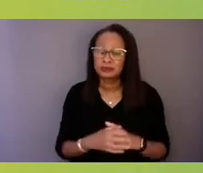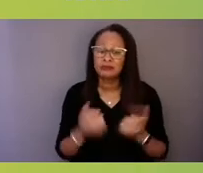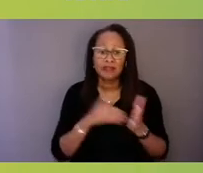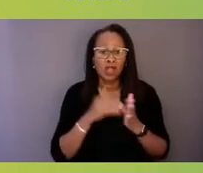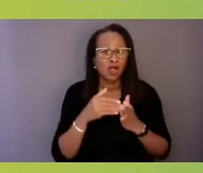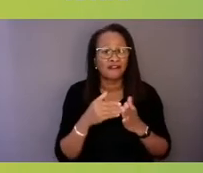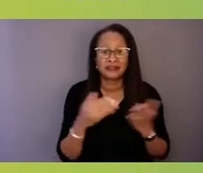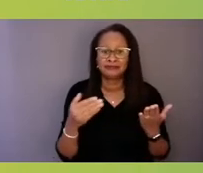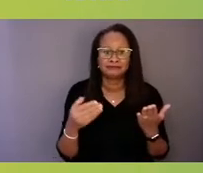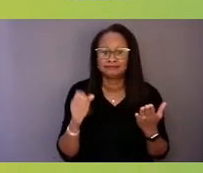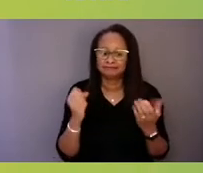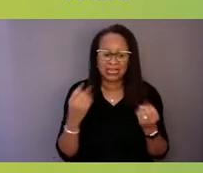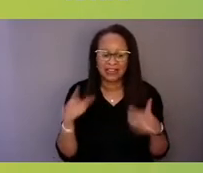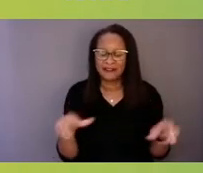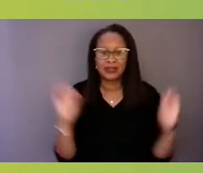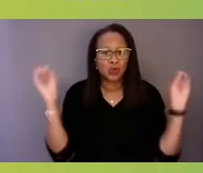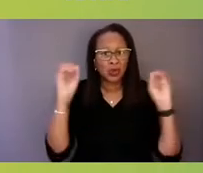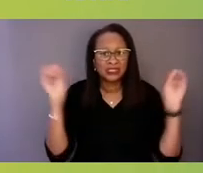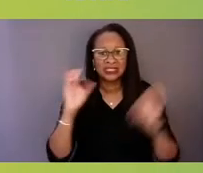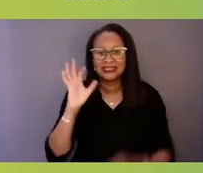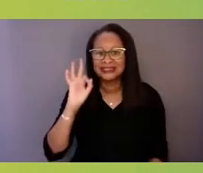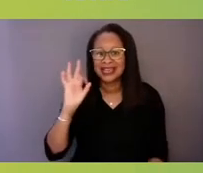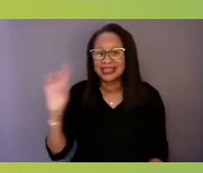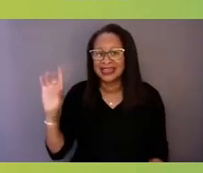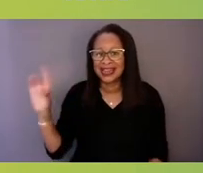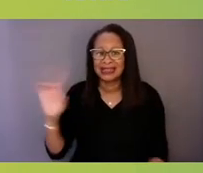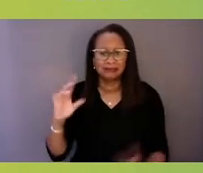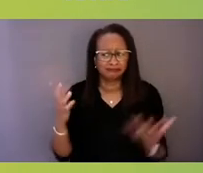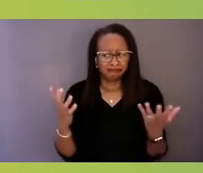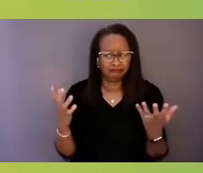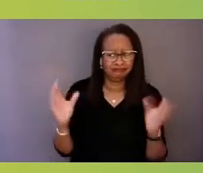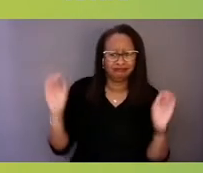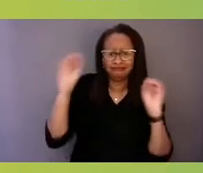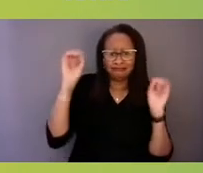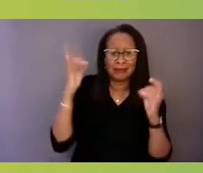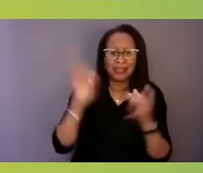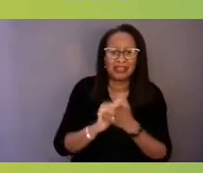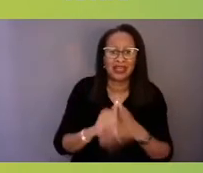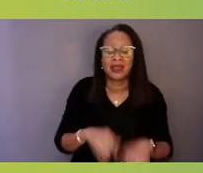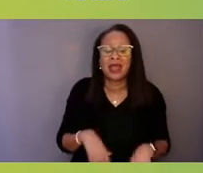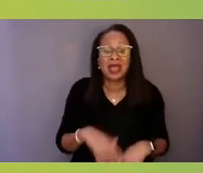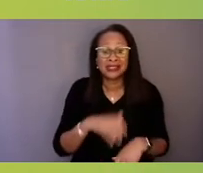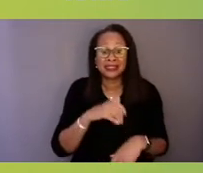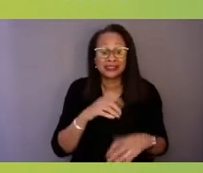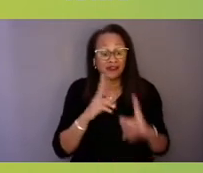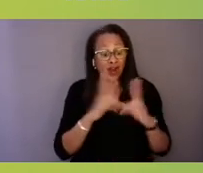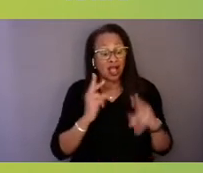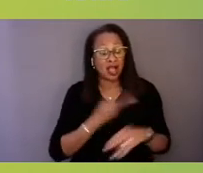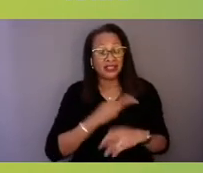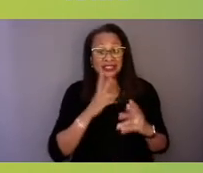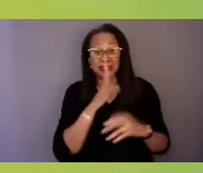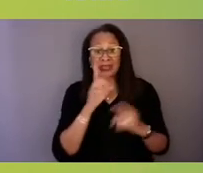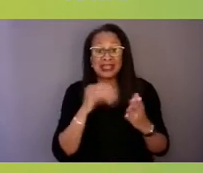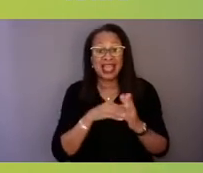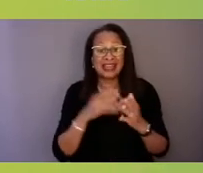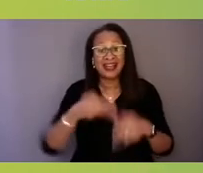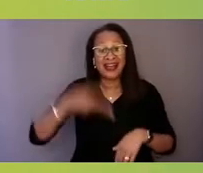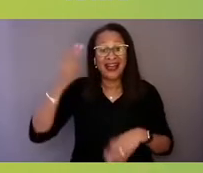And so part of this is really important for us to not just speak at a high level, but Patrick, if you could tell our audience, too,